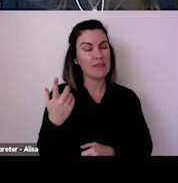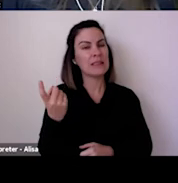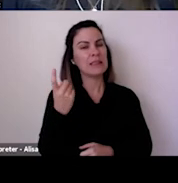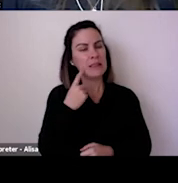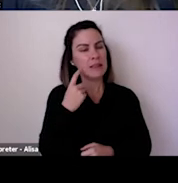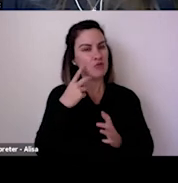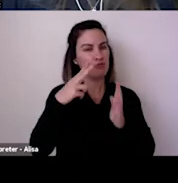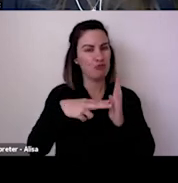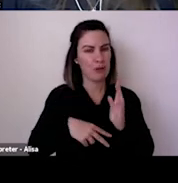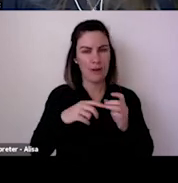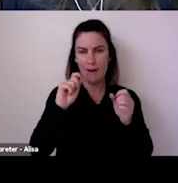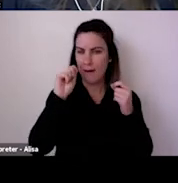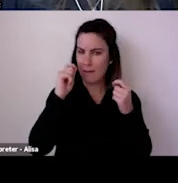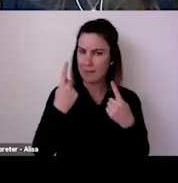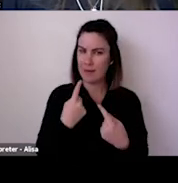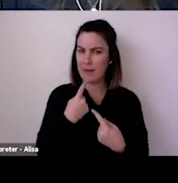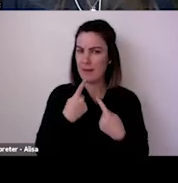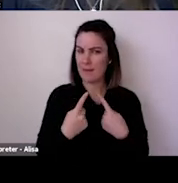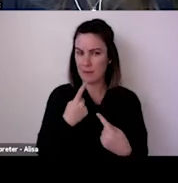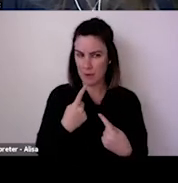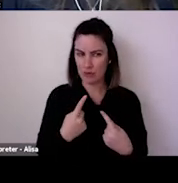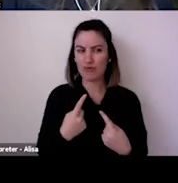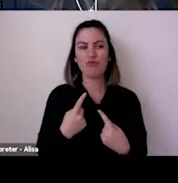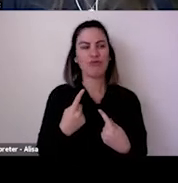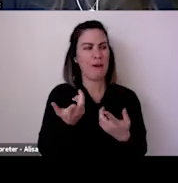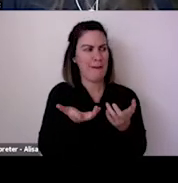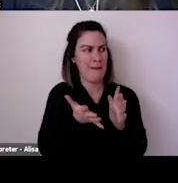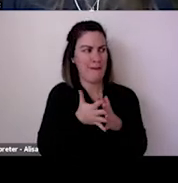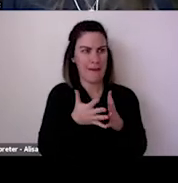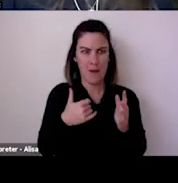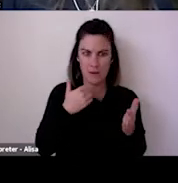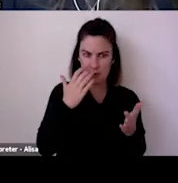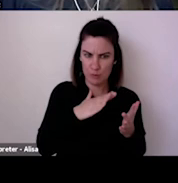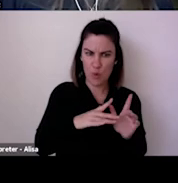if you particularly Megan, I know you've been working with dozens of American organisations